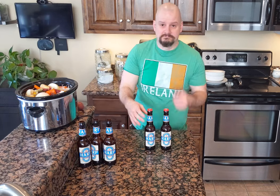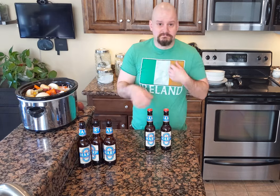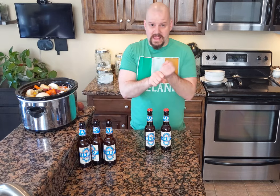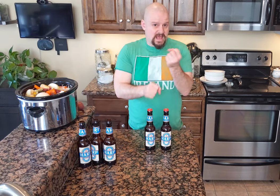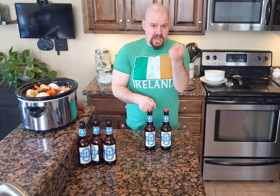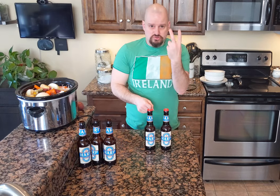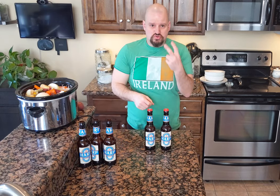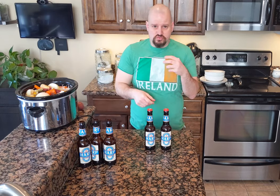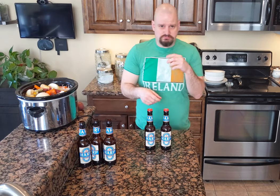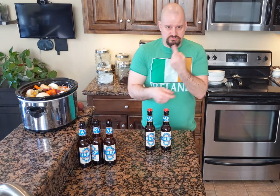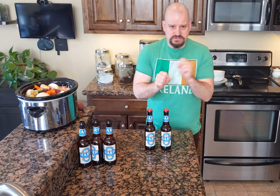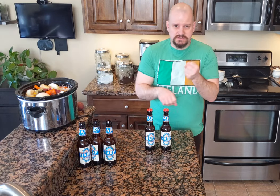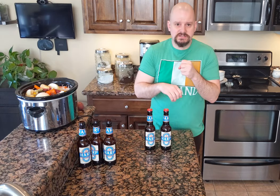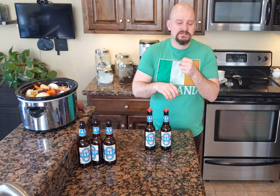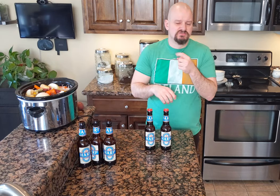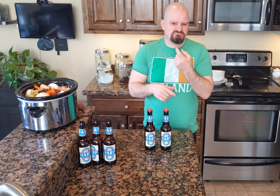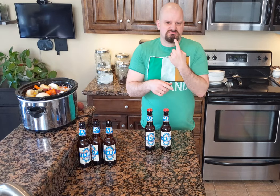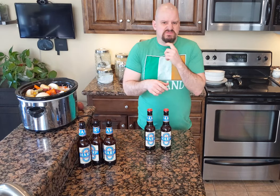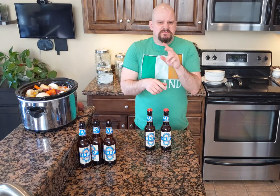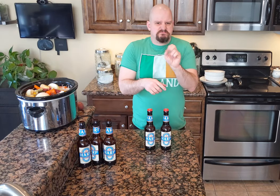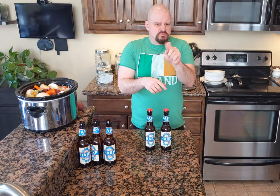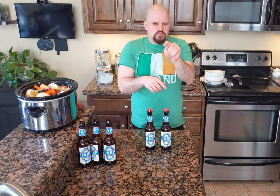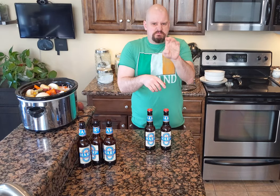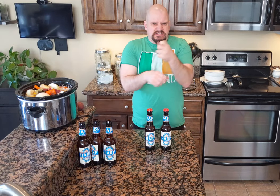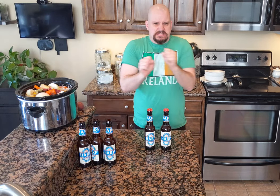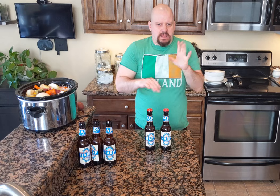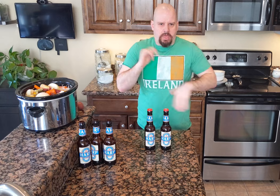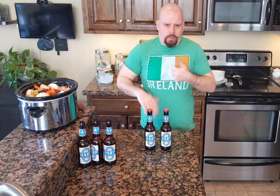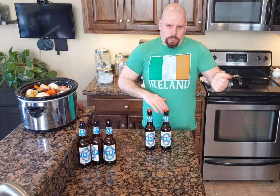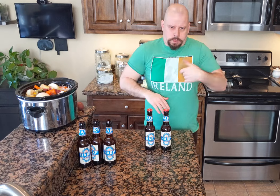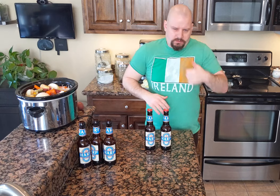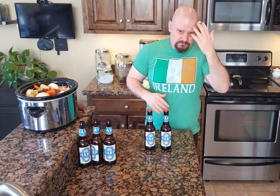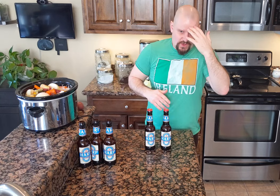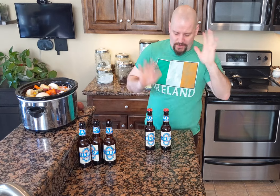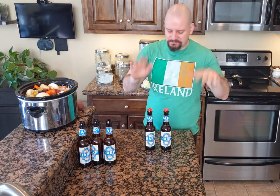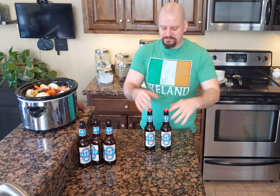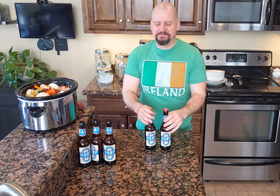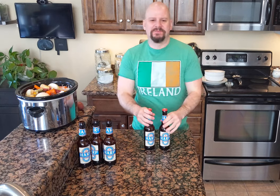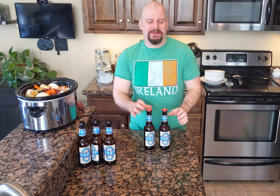I had to get two to be safe than making too many trips. Ya know...